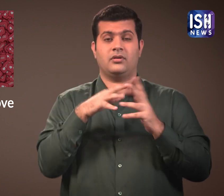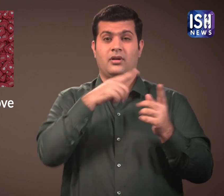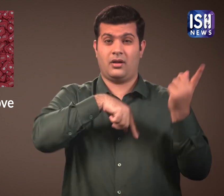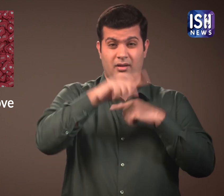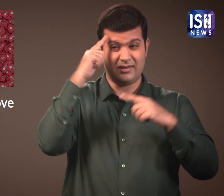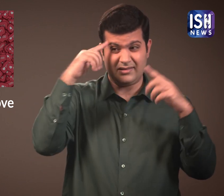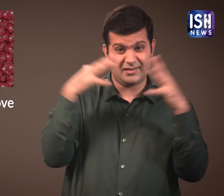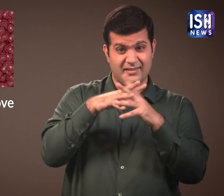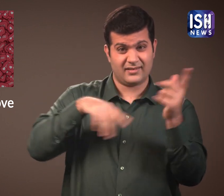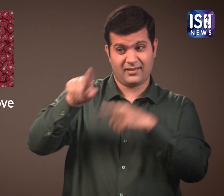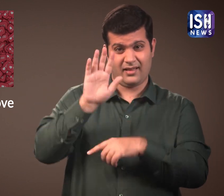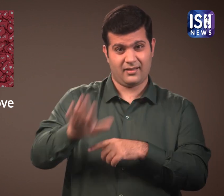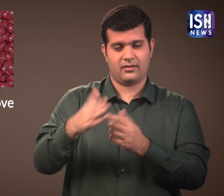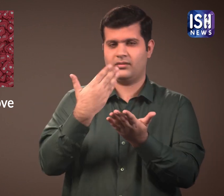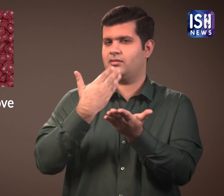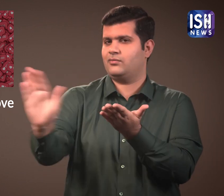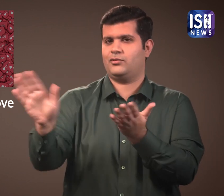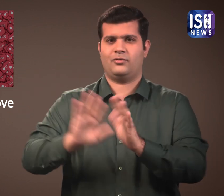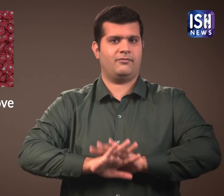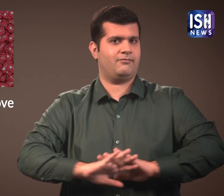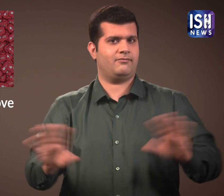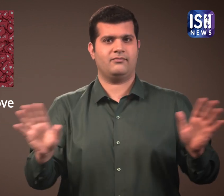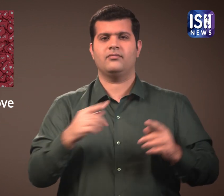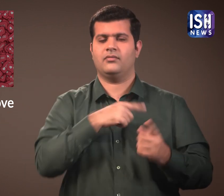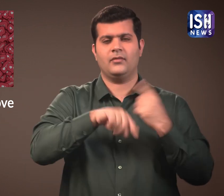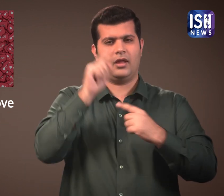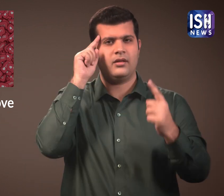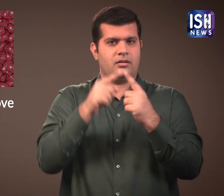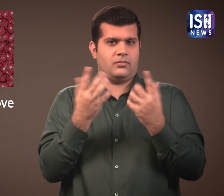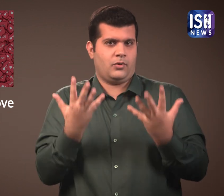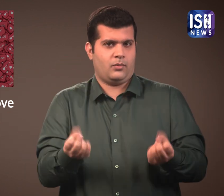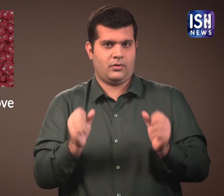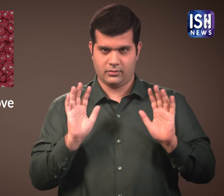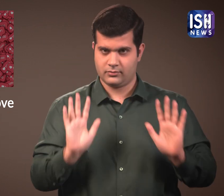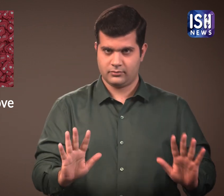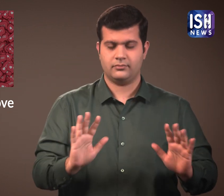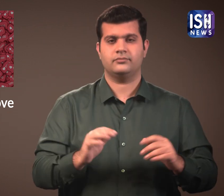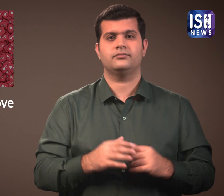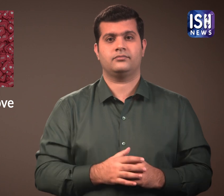He wants to remove this stress. This is his aim.